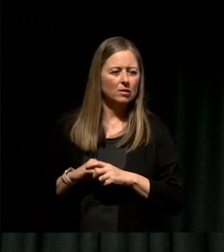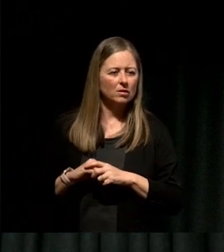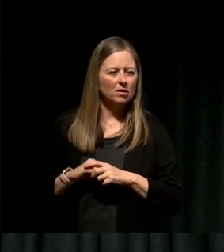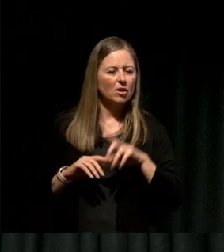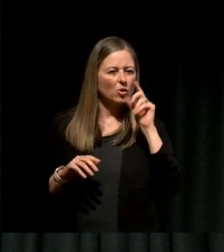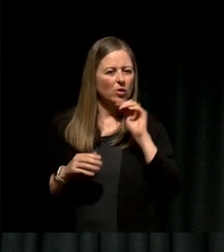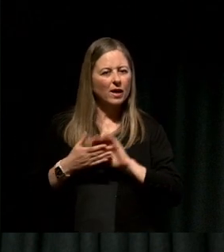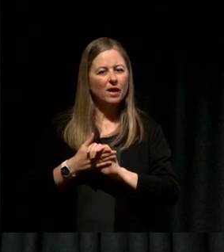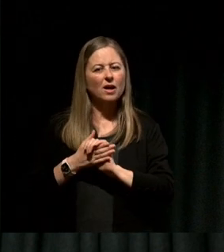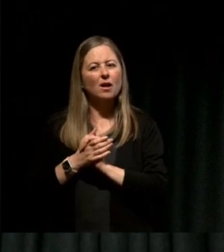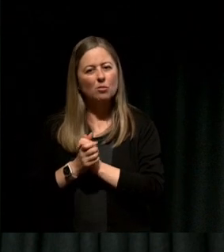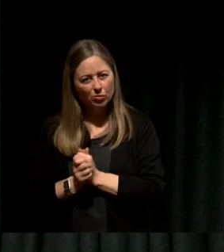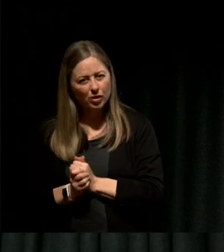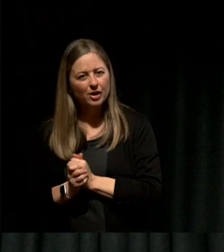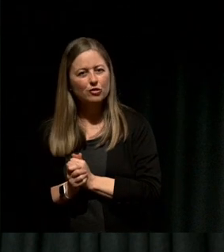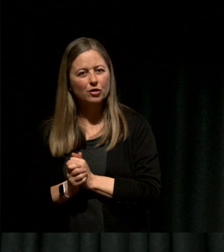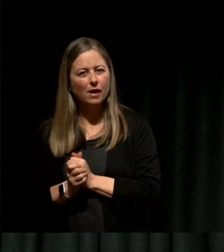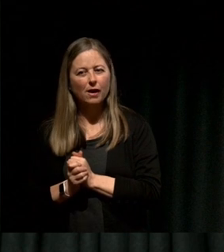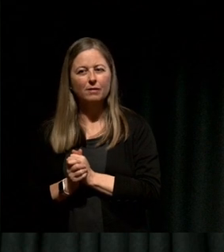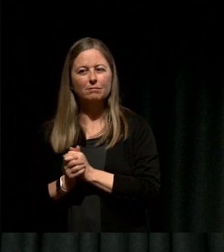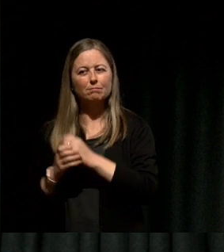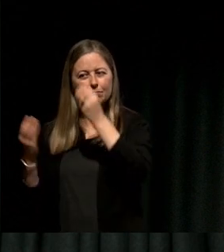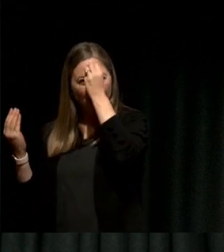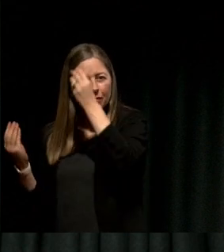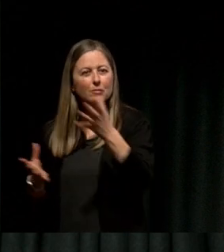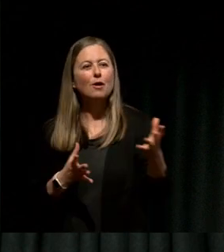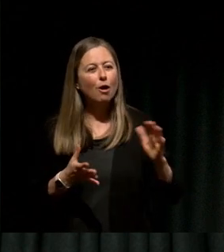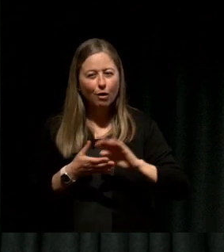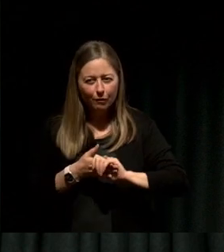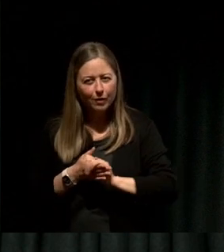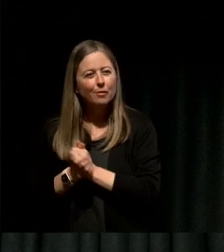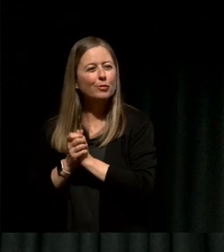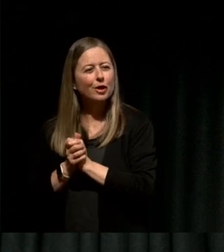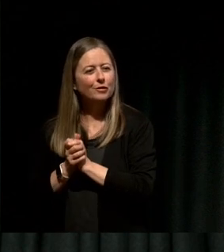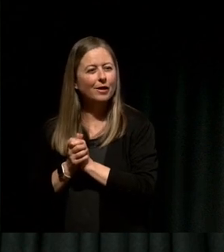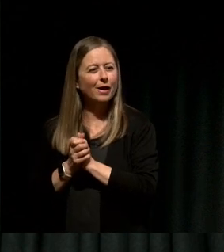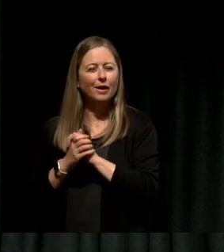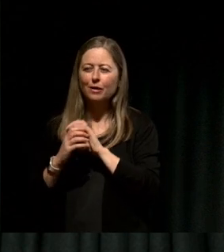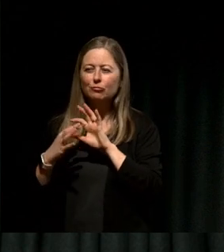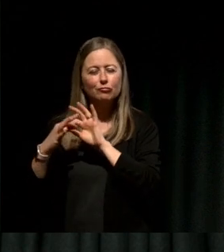Appreciate out loud other people, yourself make those relationships, circumstances, and